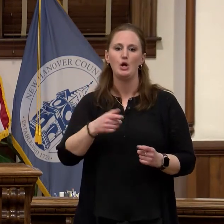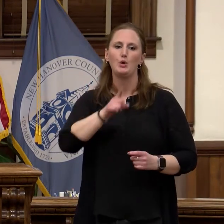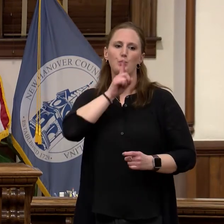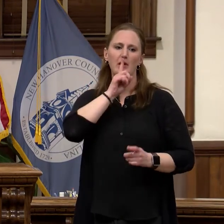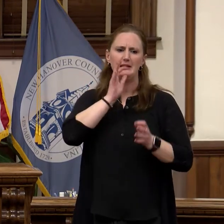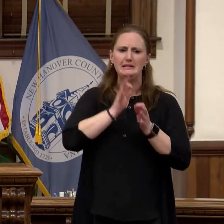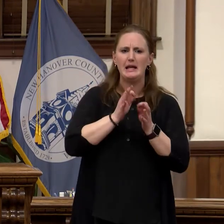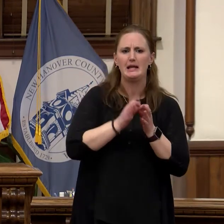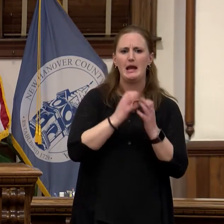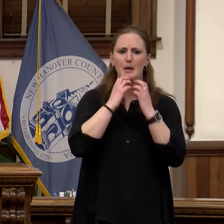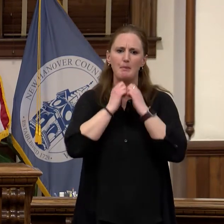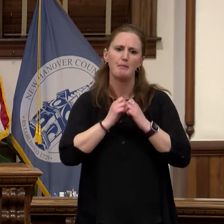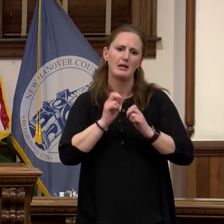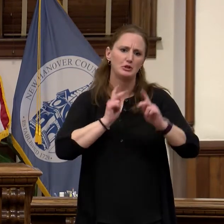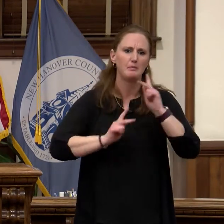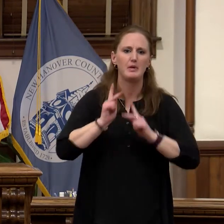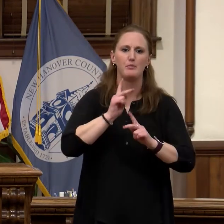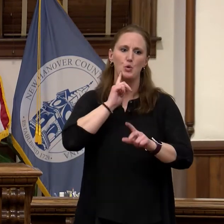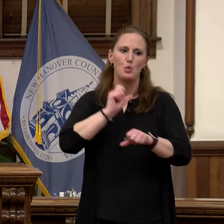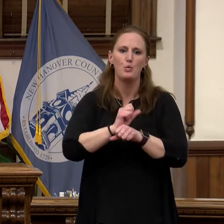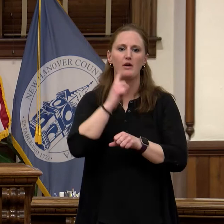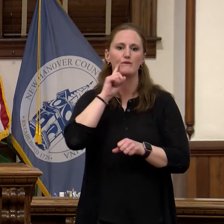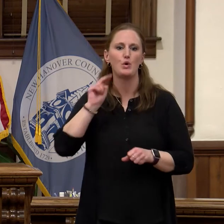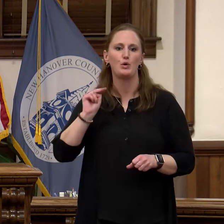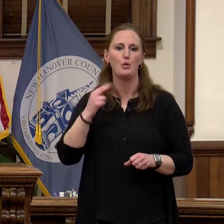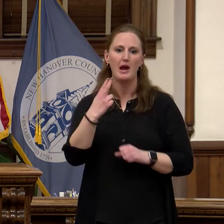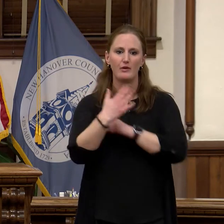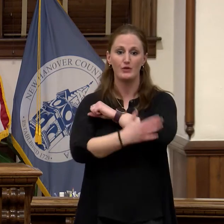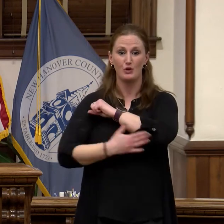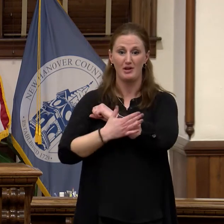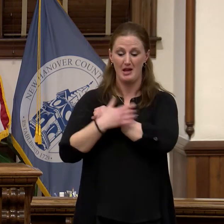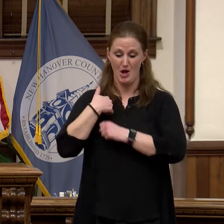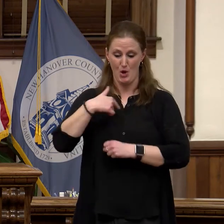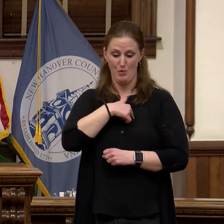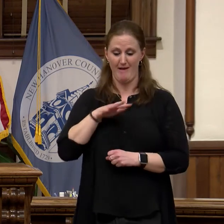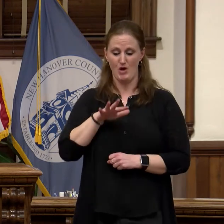people who work for New Hanover County. We have around 2,000 employees who every